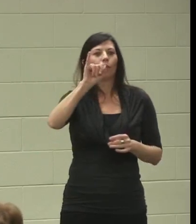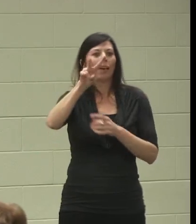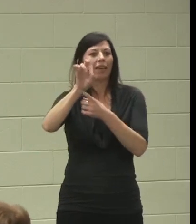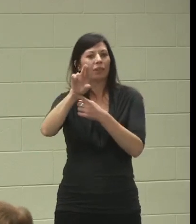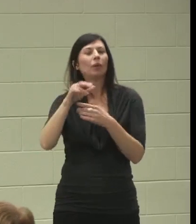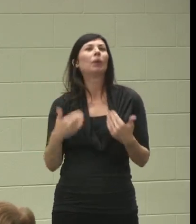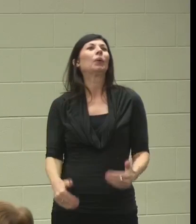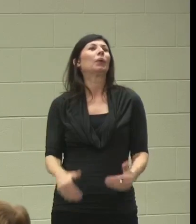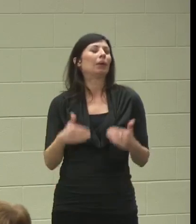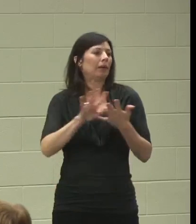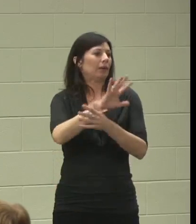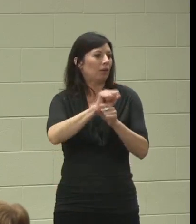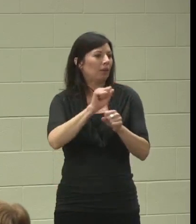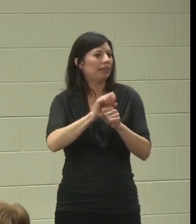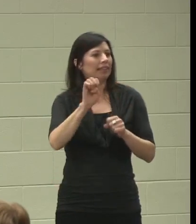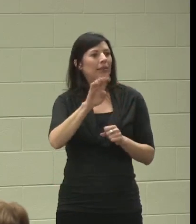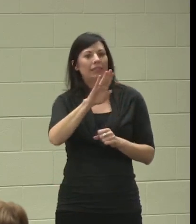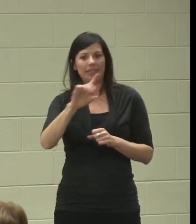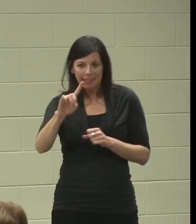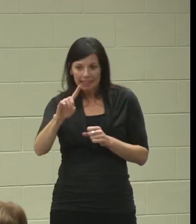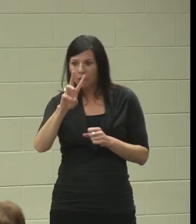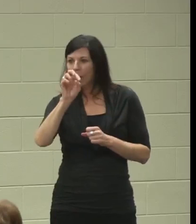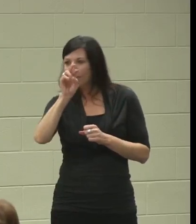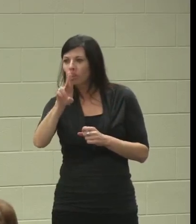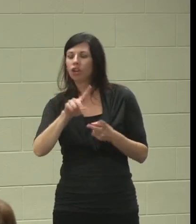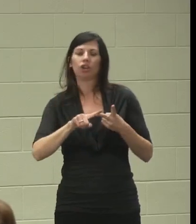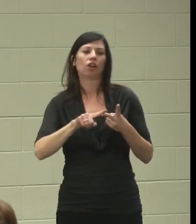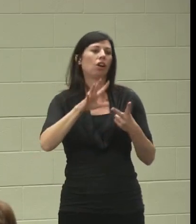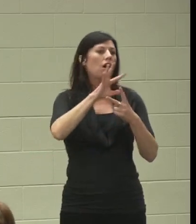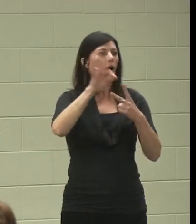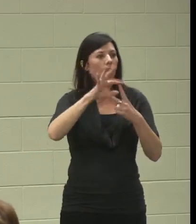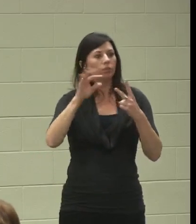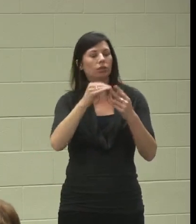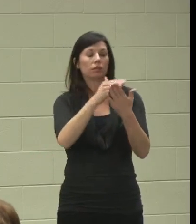There's, you know, the EBD waiver, and there's the options and the long term care